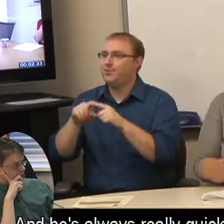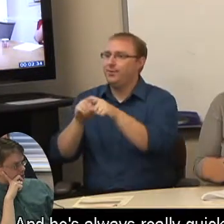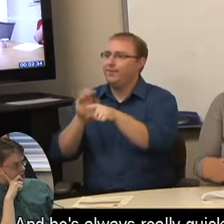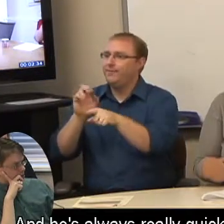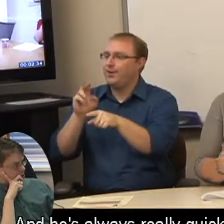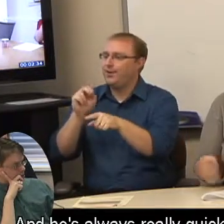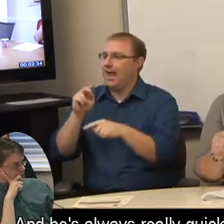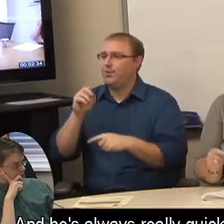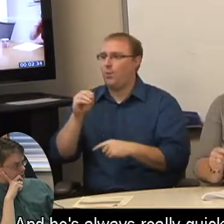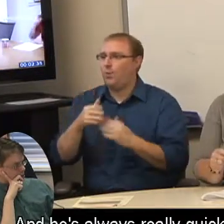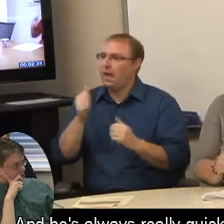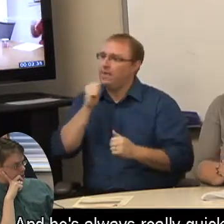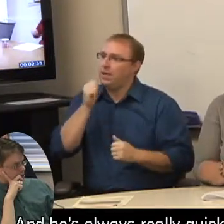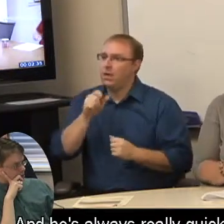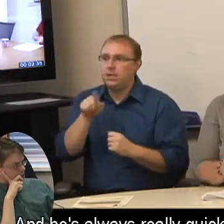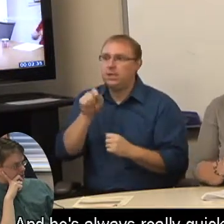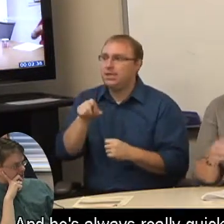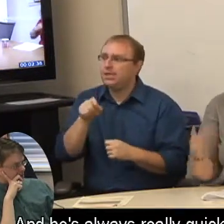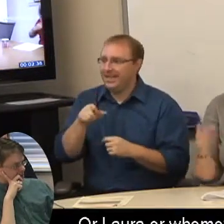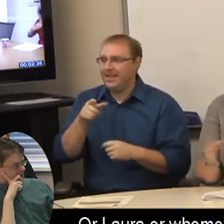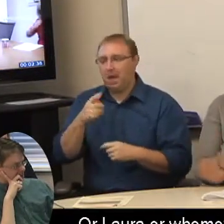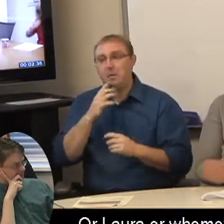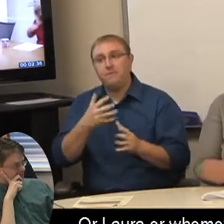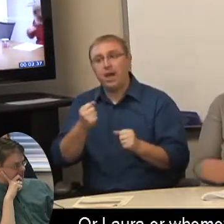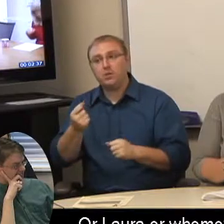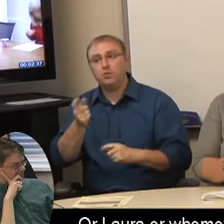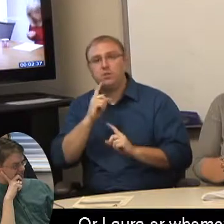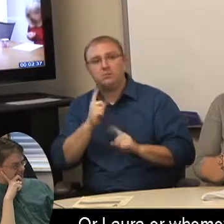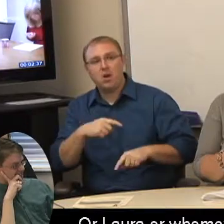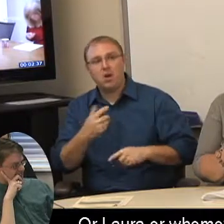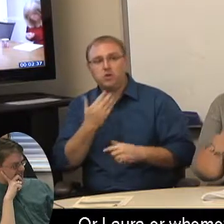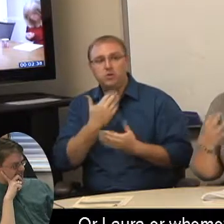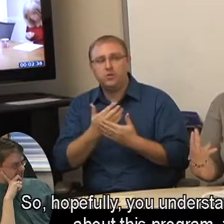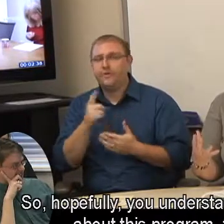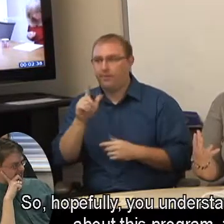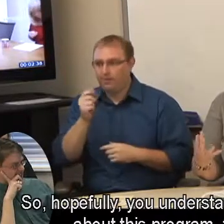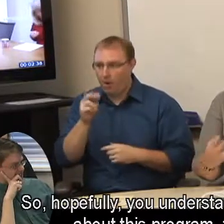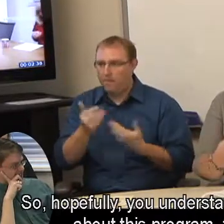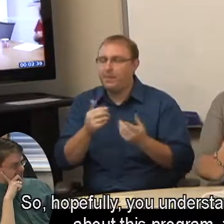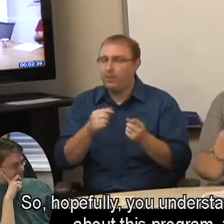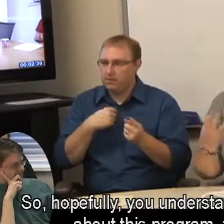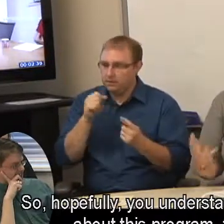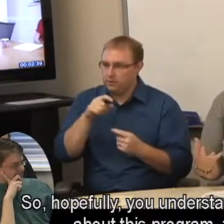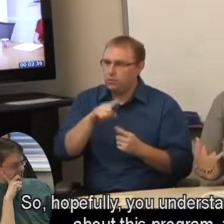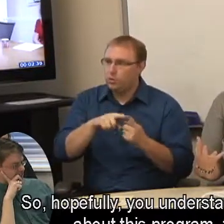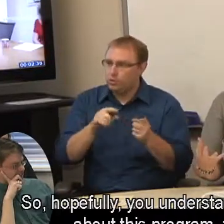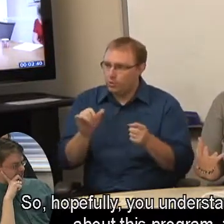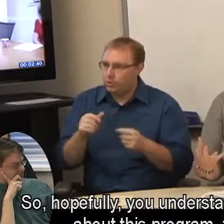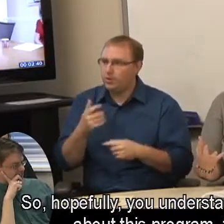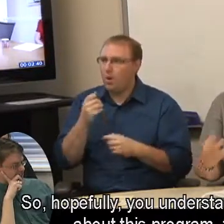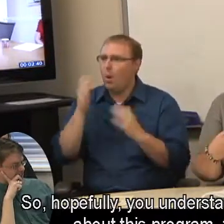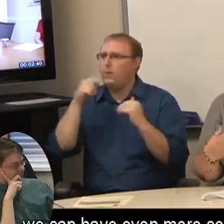And he's always really quick to respond. Or Laura or whomever. So, hopefully, you understanding more about this program, too,